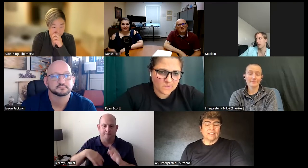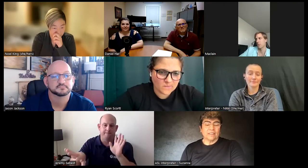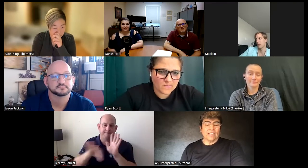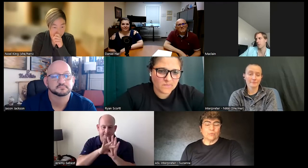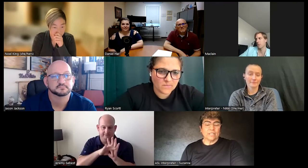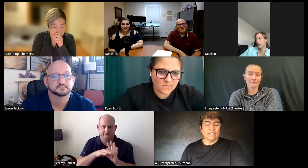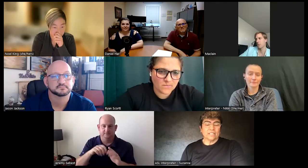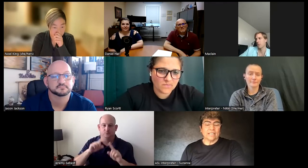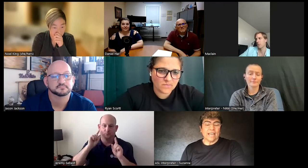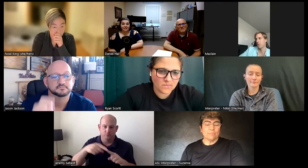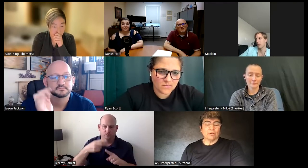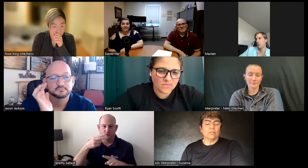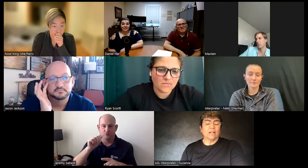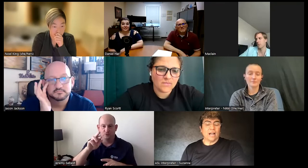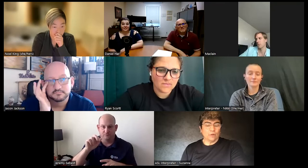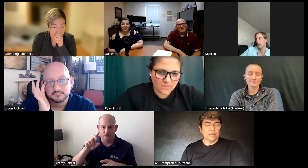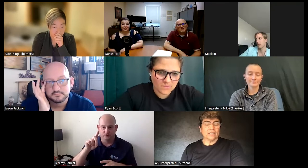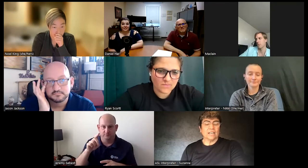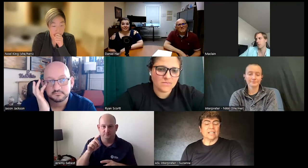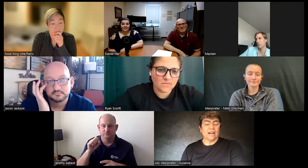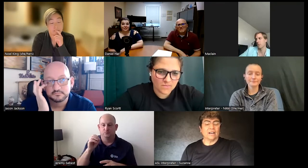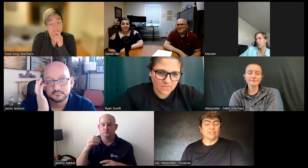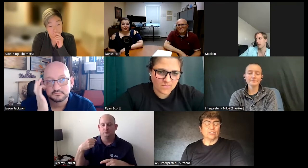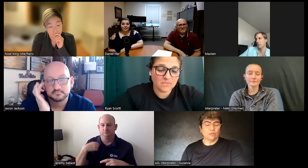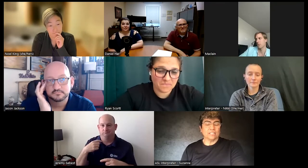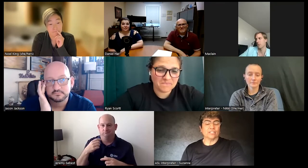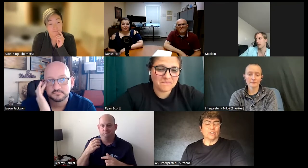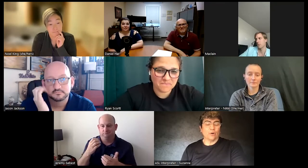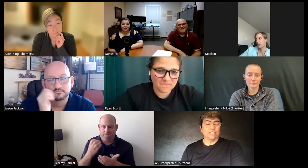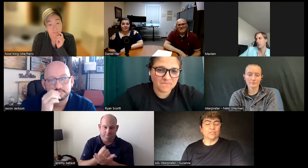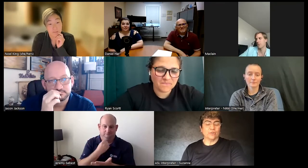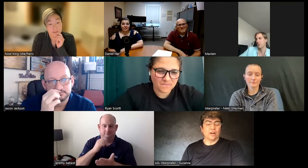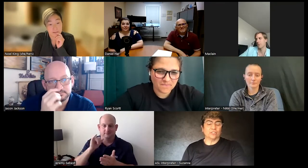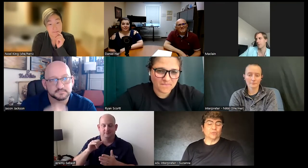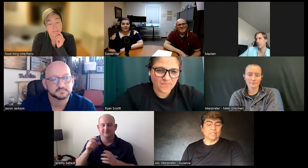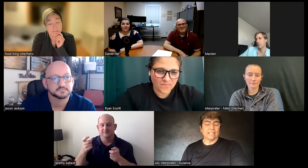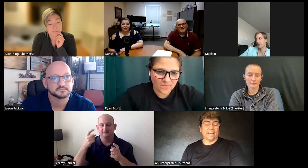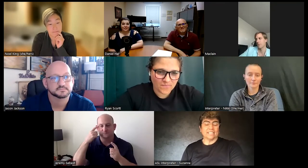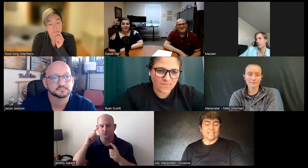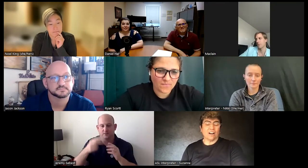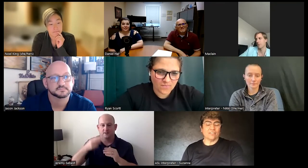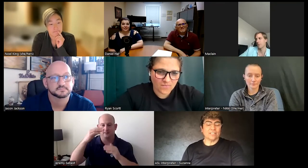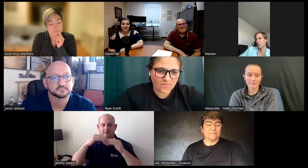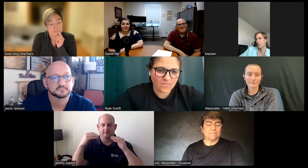been recently in April I was chosen to go into to take classes at Harvard